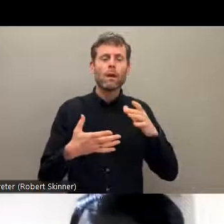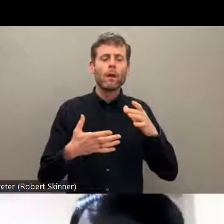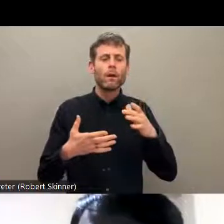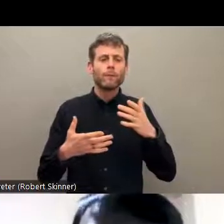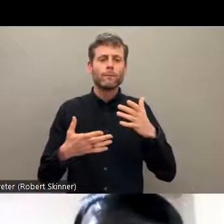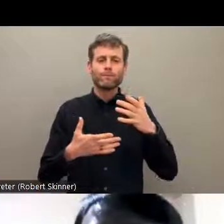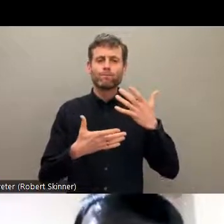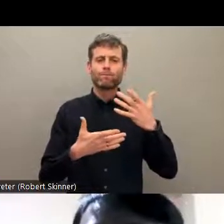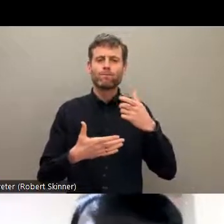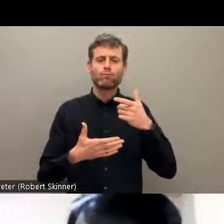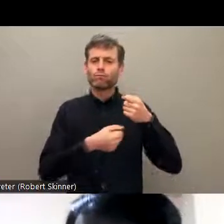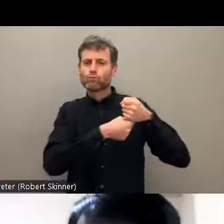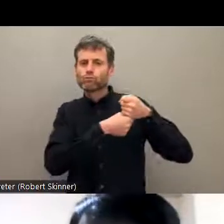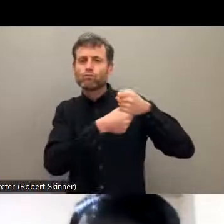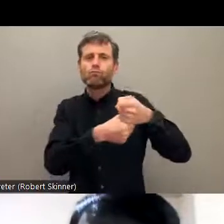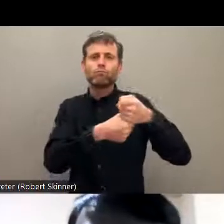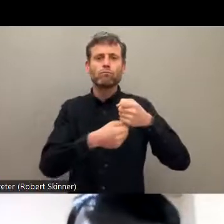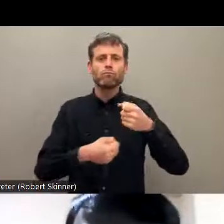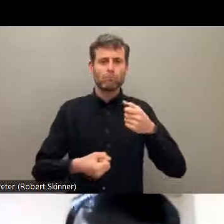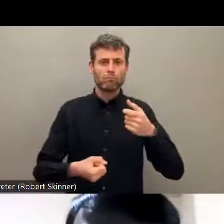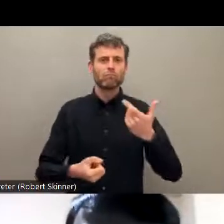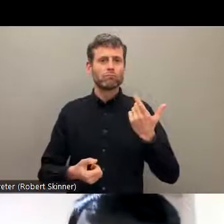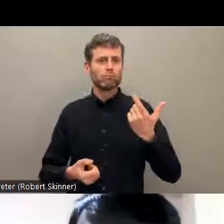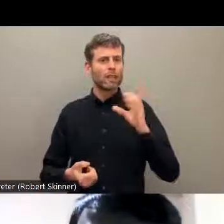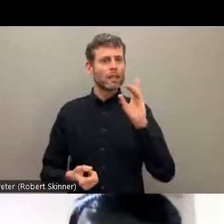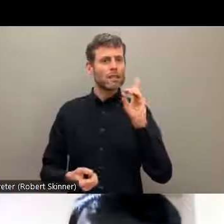their start, but they are not in the capacity to affiliate and fulfill the